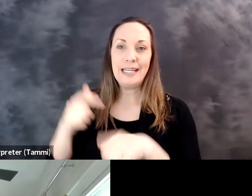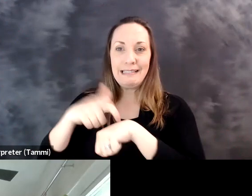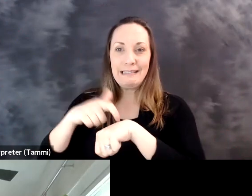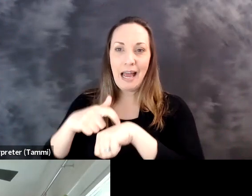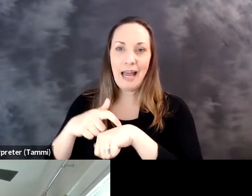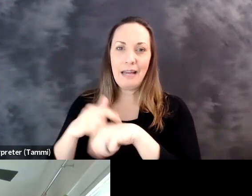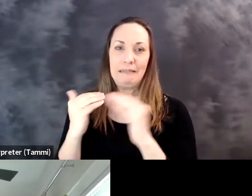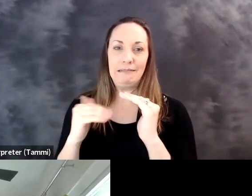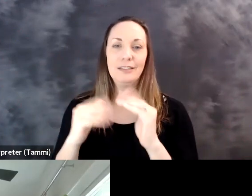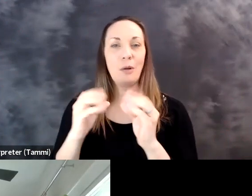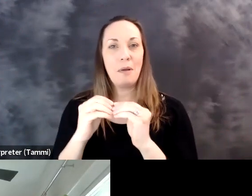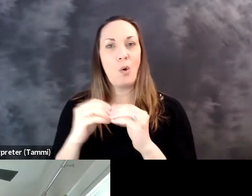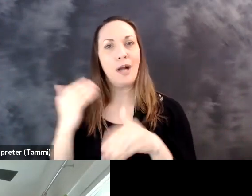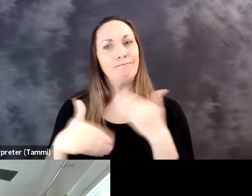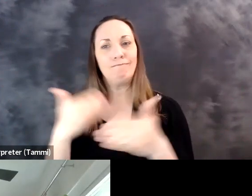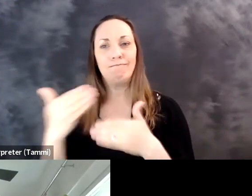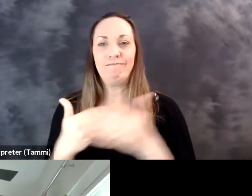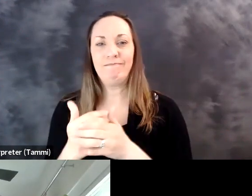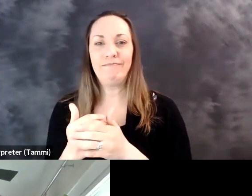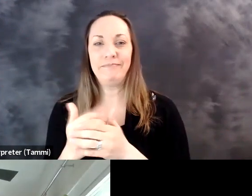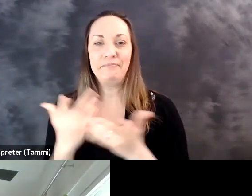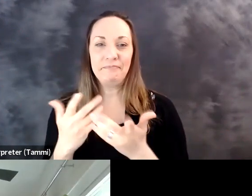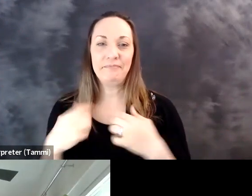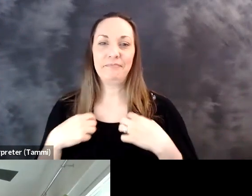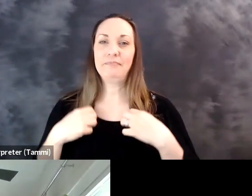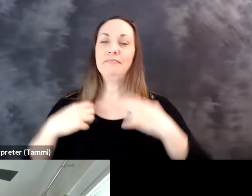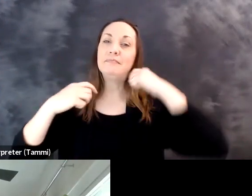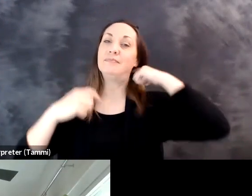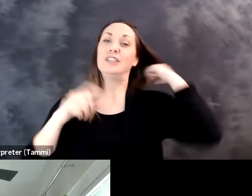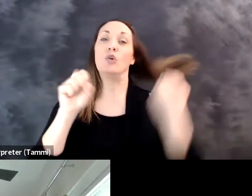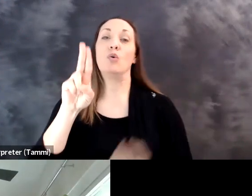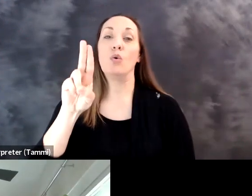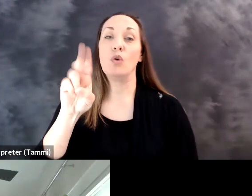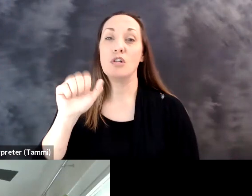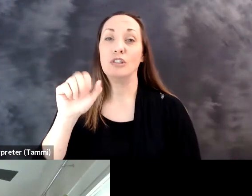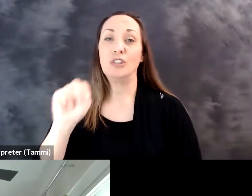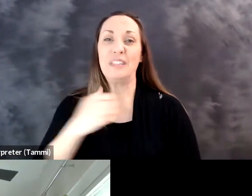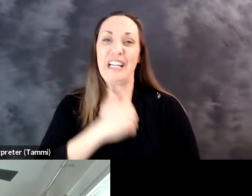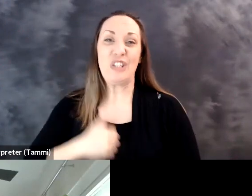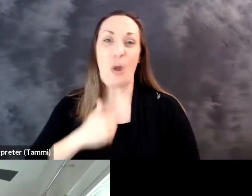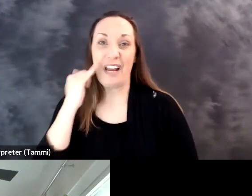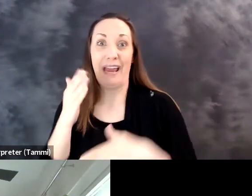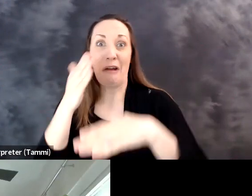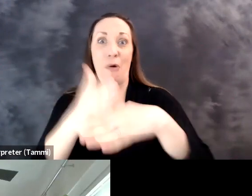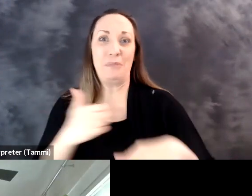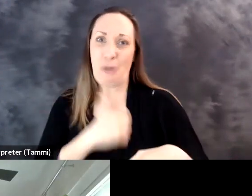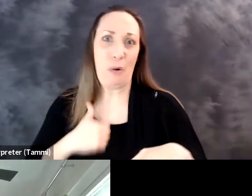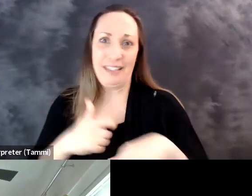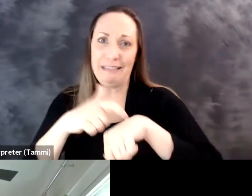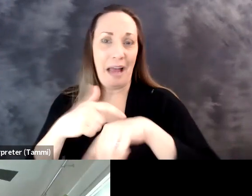part of the briefing. We're a little tight on time so I'm going to be a little bit more aggressive and getting everyone under control a little bit.